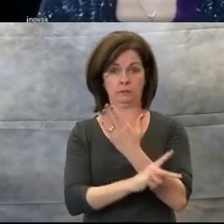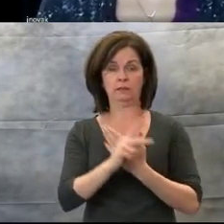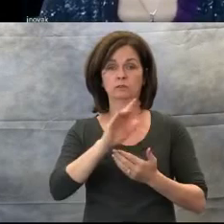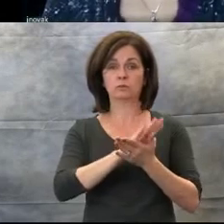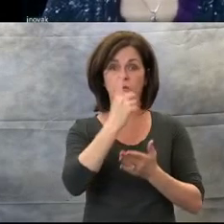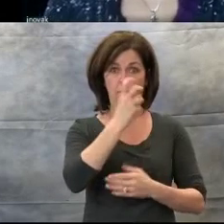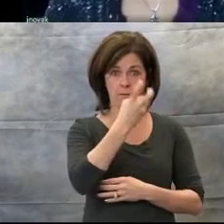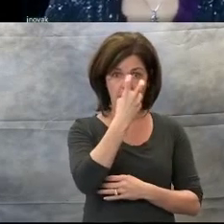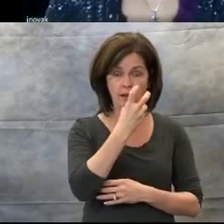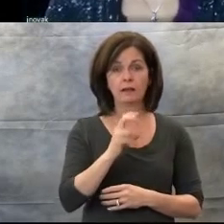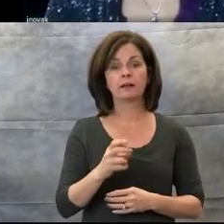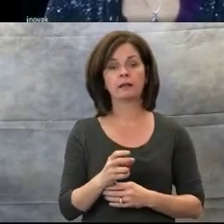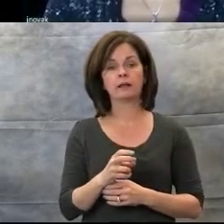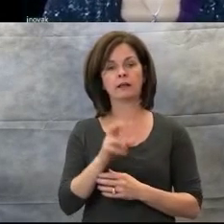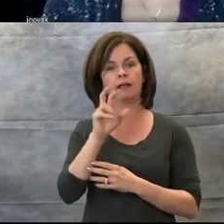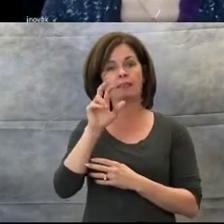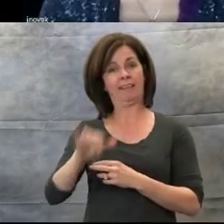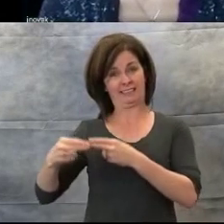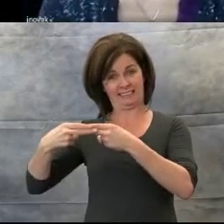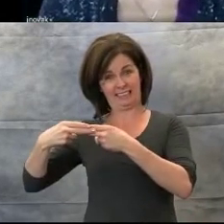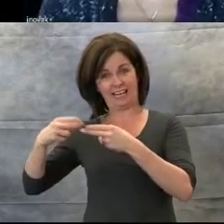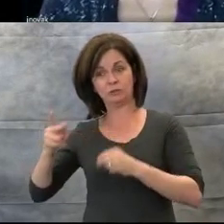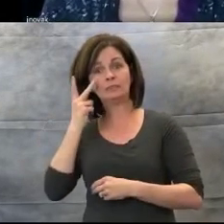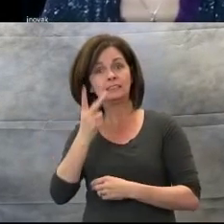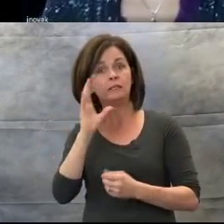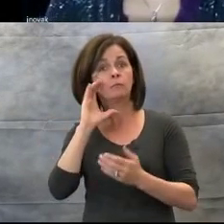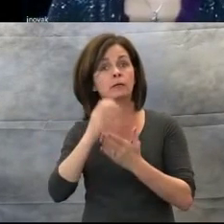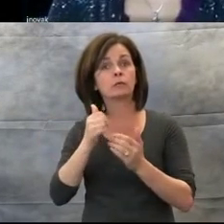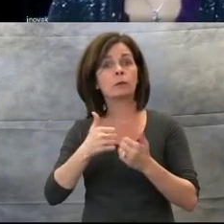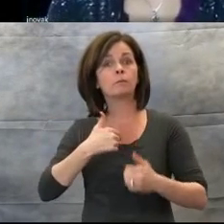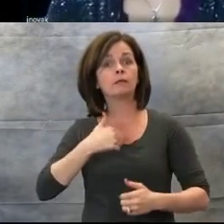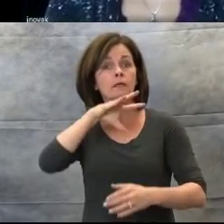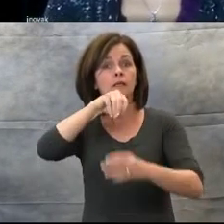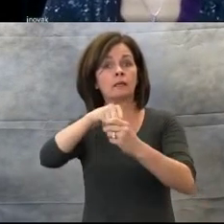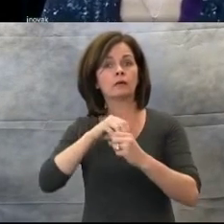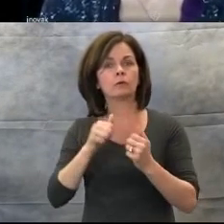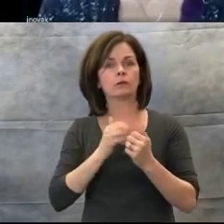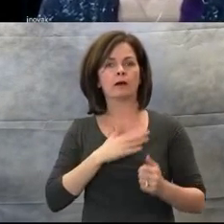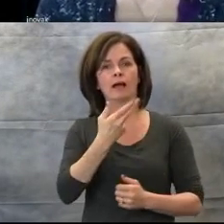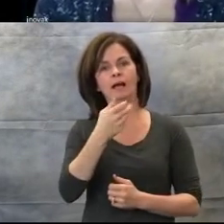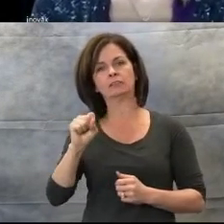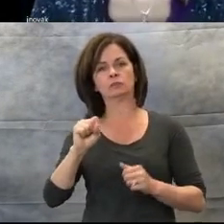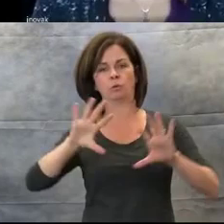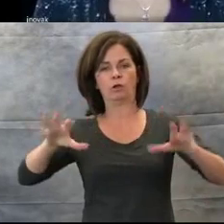there's a picture of me with my high school ensemble, "The Bad News Bulldog Band".